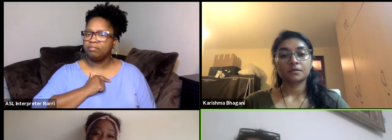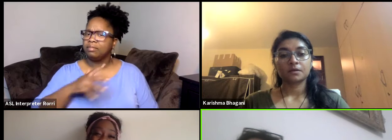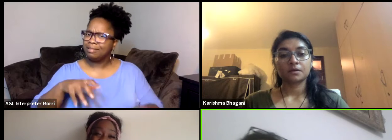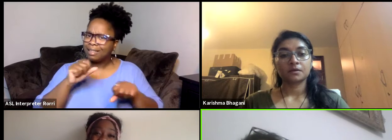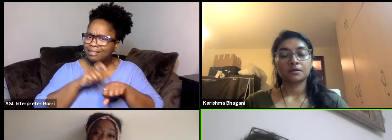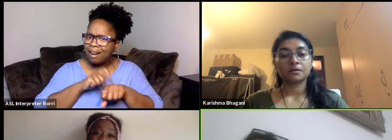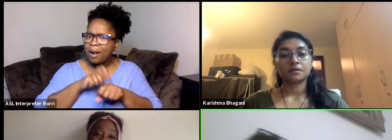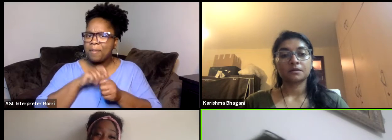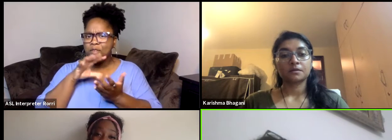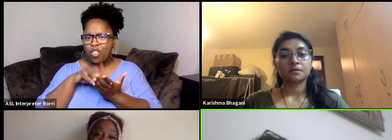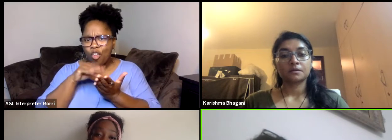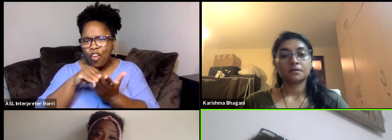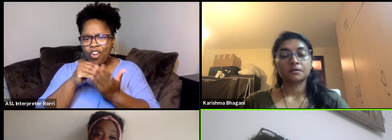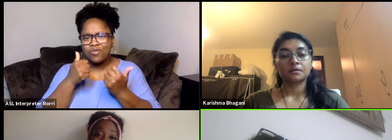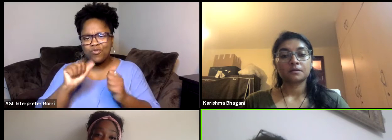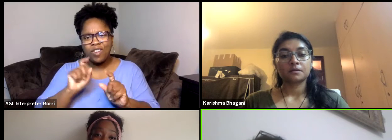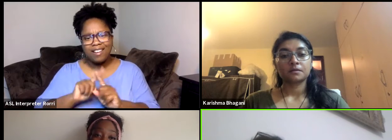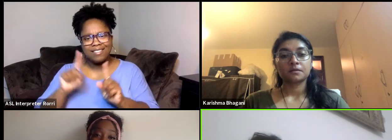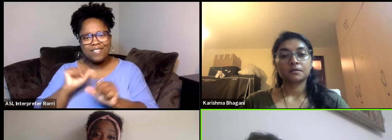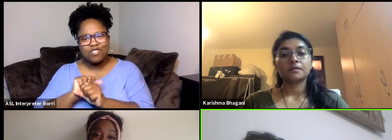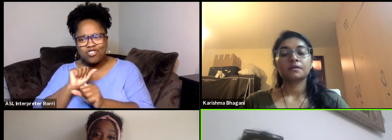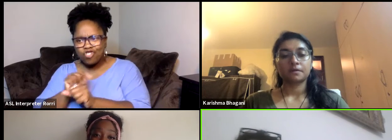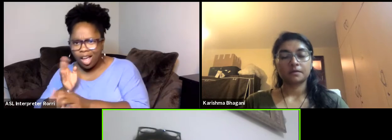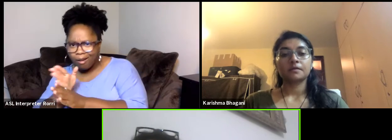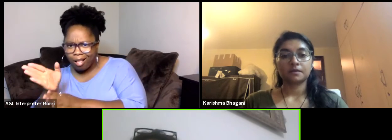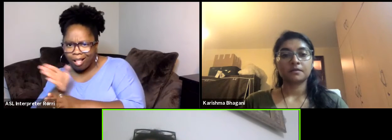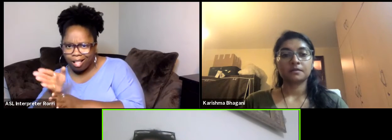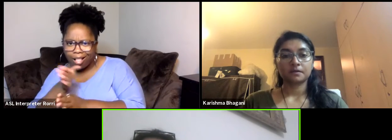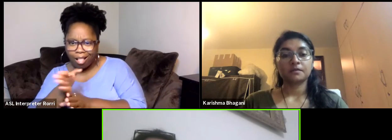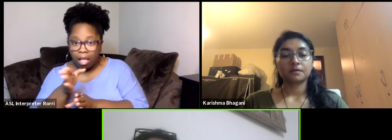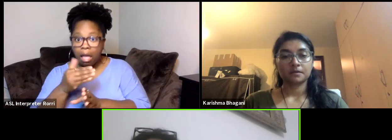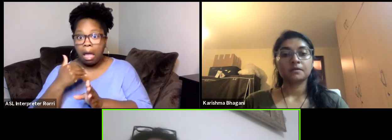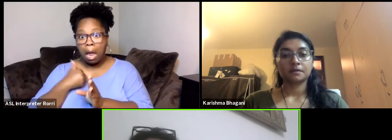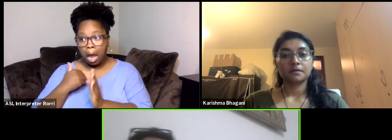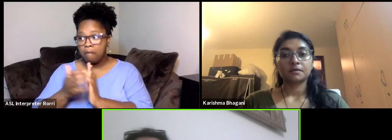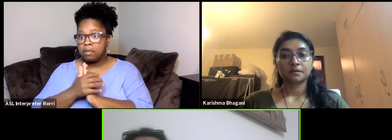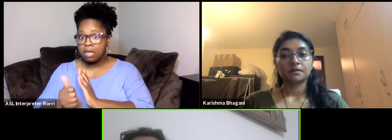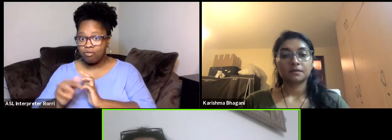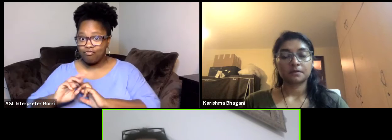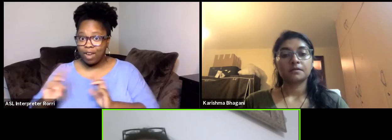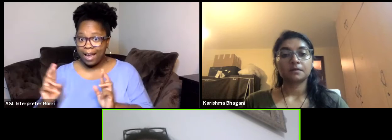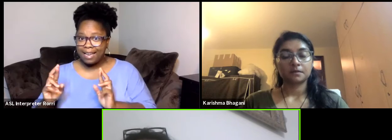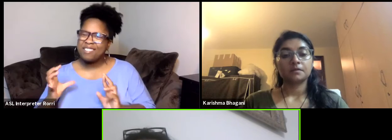and then go back to study when you have a little bit of skills and we know a little bit what you want to do.